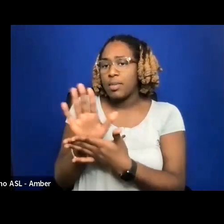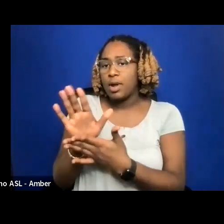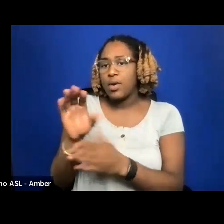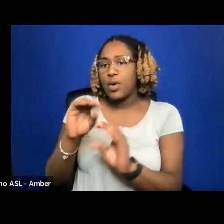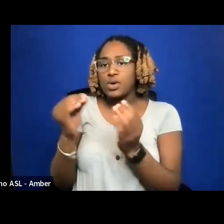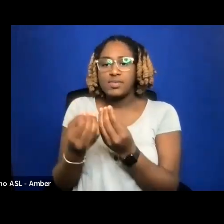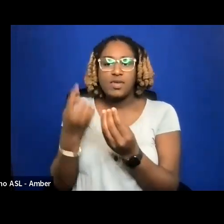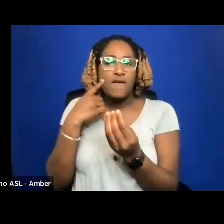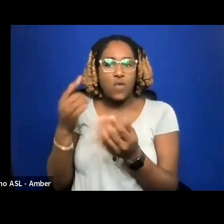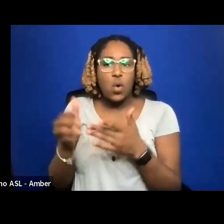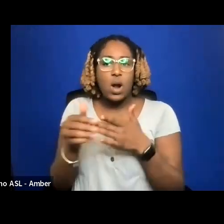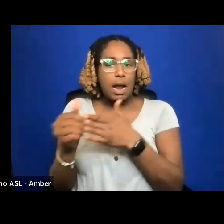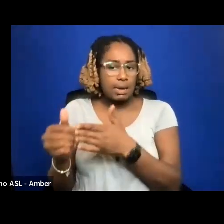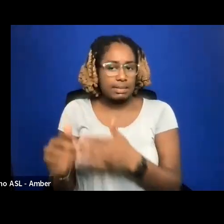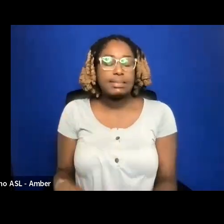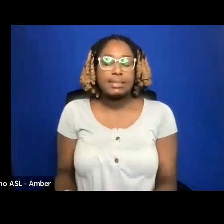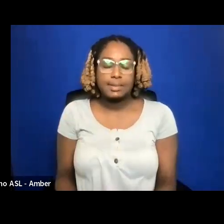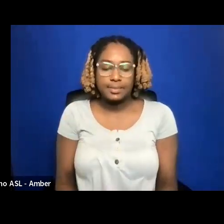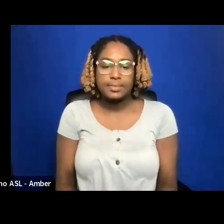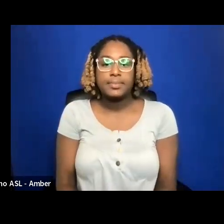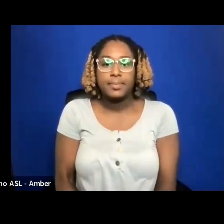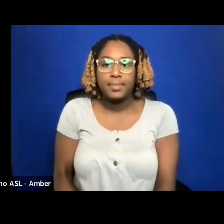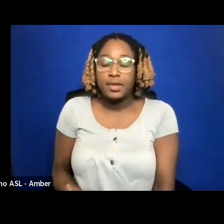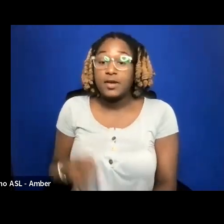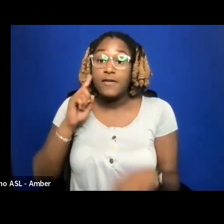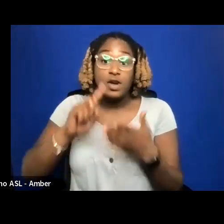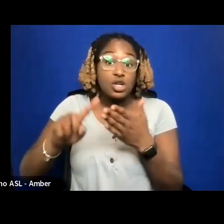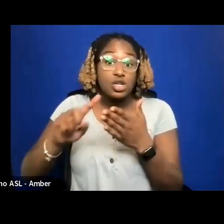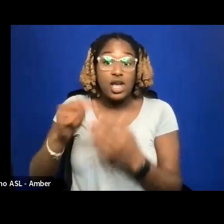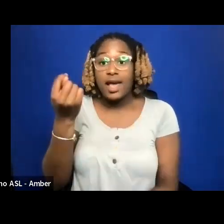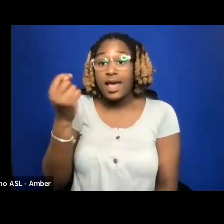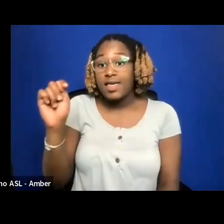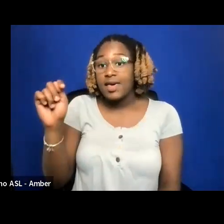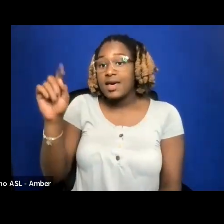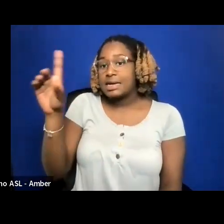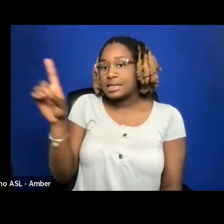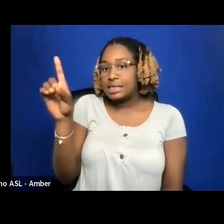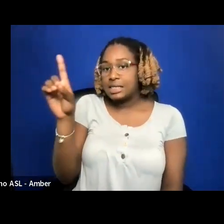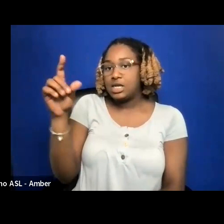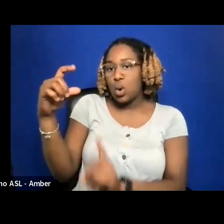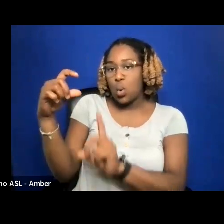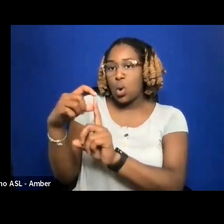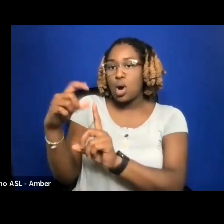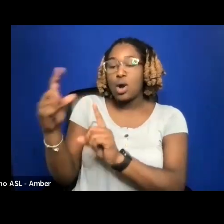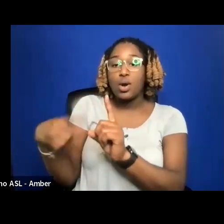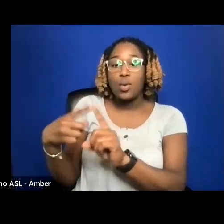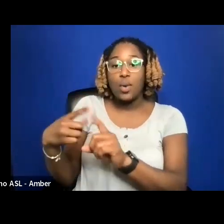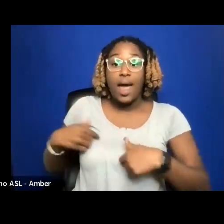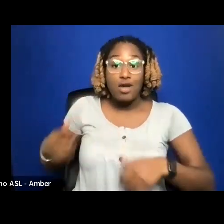CHECK THE D WORD. FOR EXAMPLE, WHEN I GREW WERE IN THE UNITED STATES AND NOW I LIVE IN CANADA.